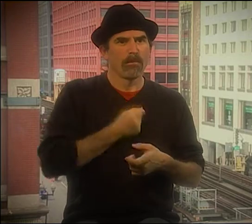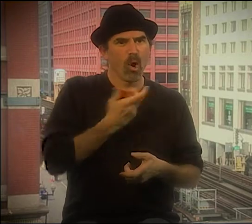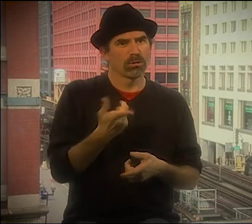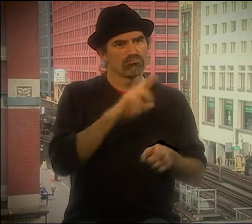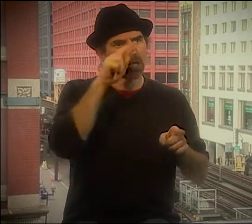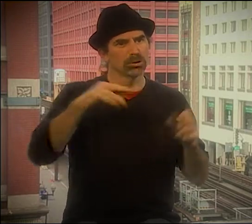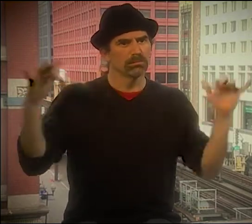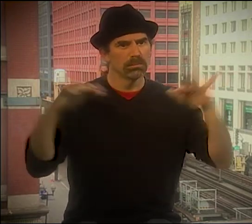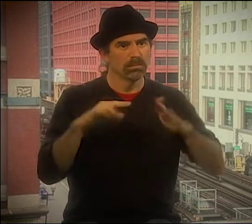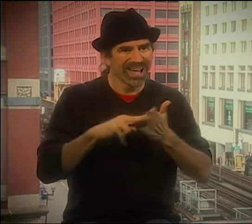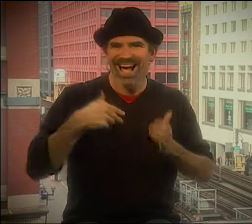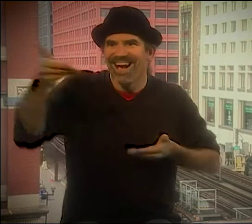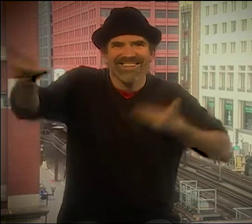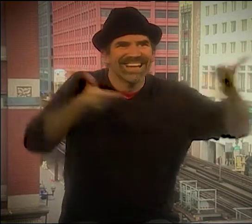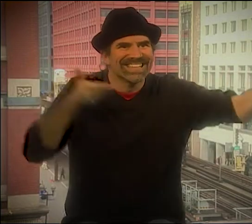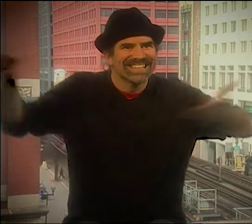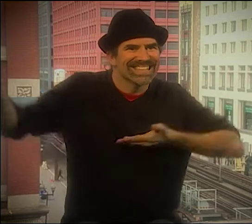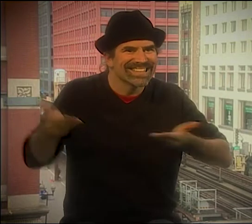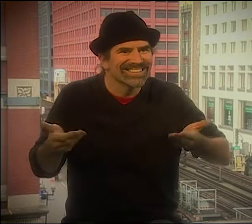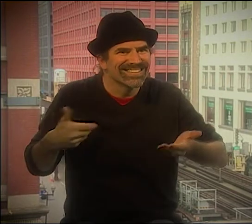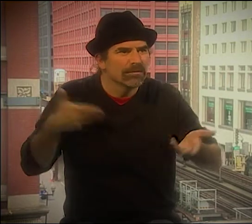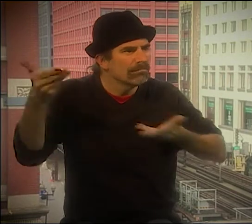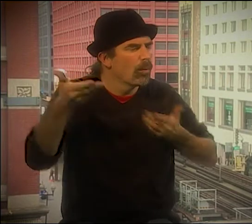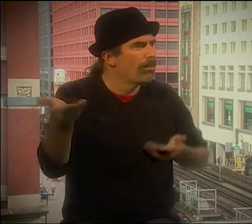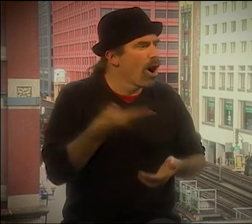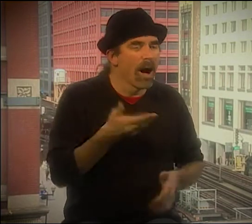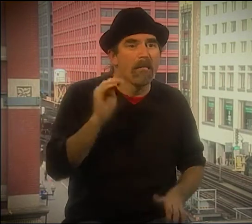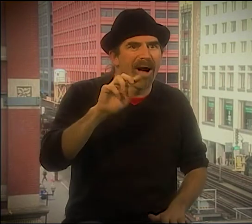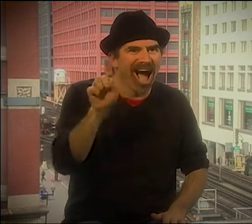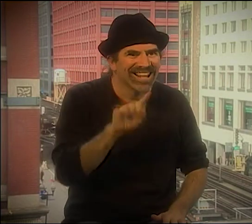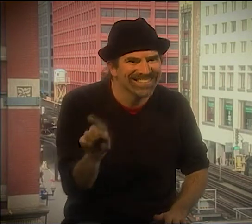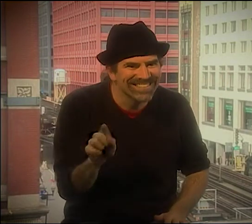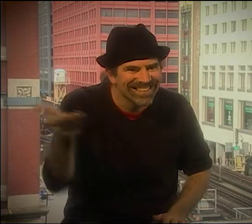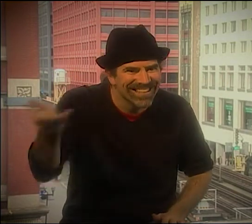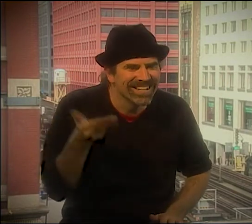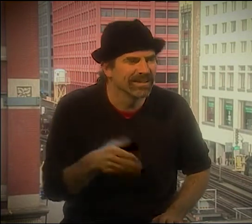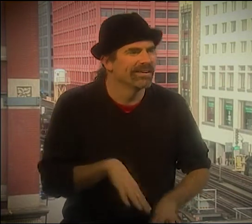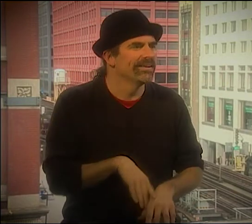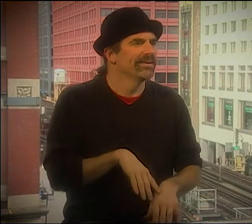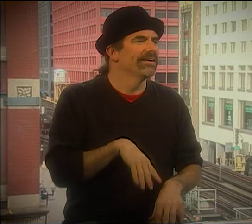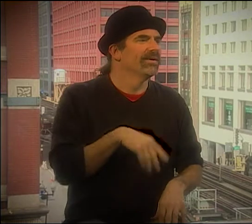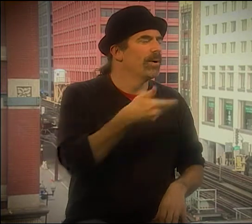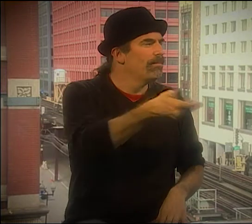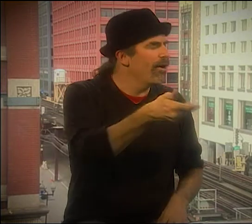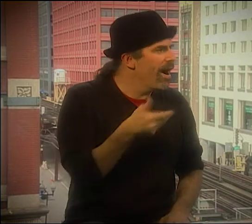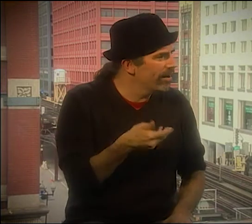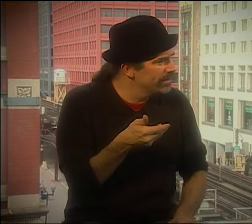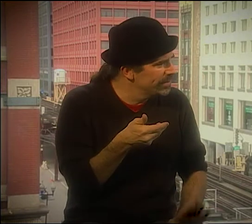THESE GUYS RIGHT NOW. I WANT TO GIVE THEM MONEY." AND IT WAS APPROVED JUST LIKE THAT.